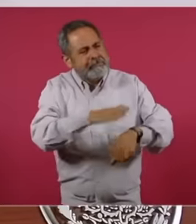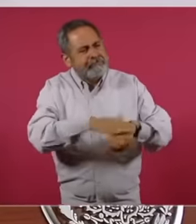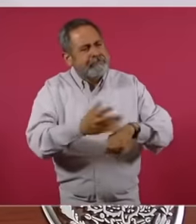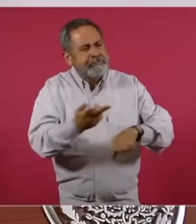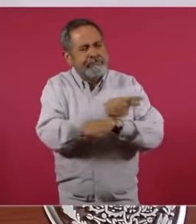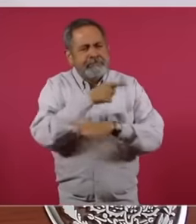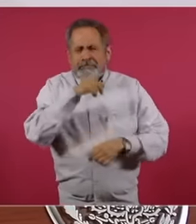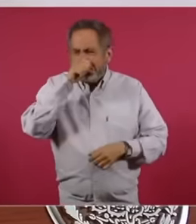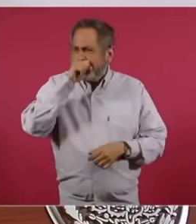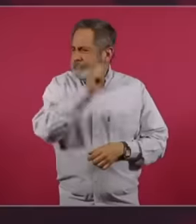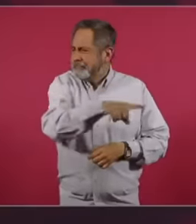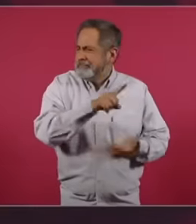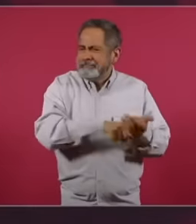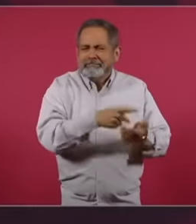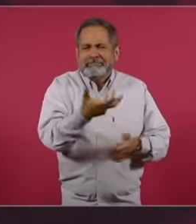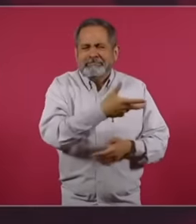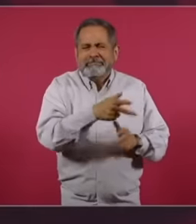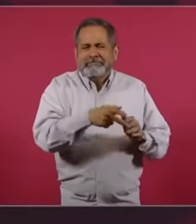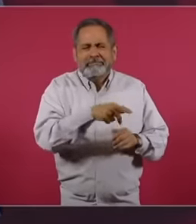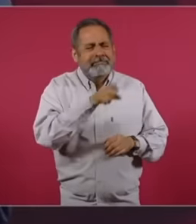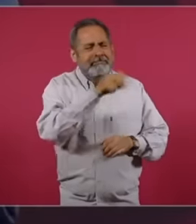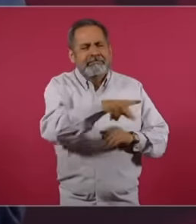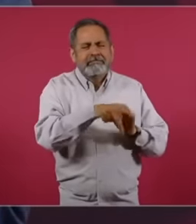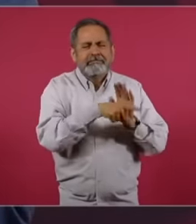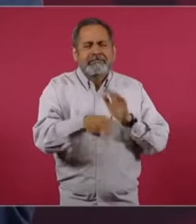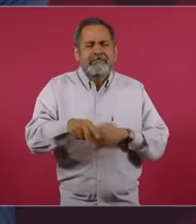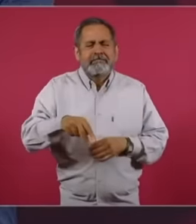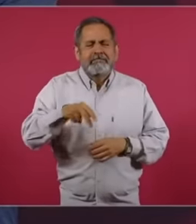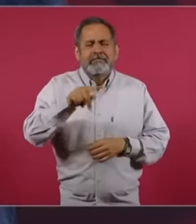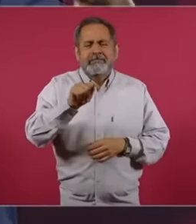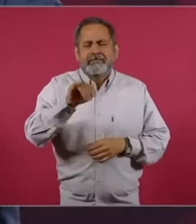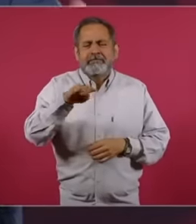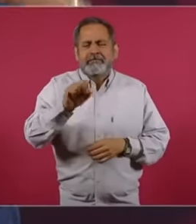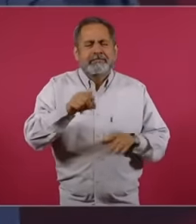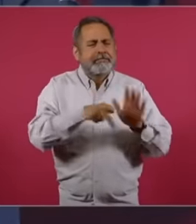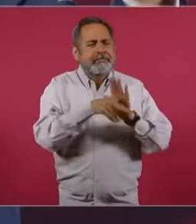the New York Times also did because now there is